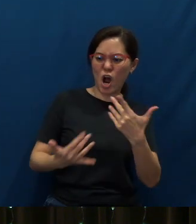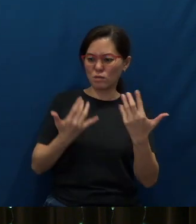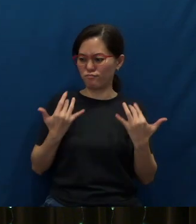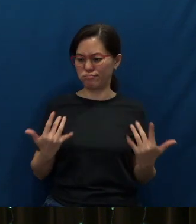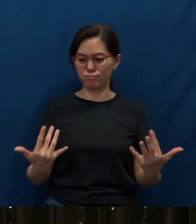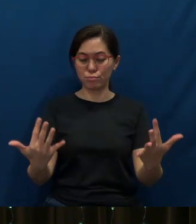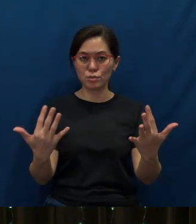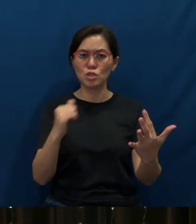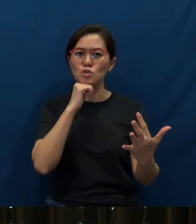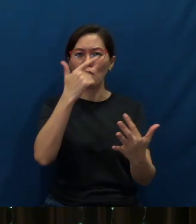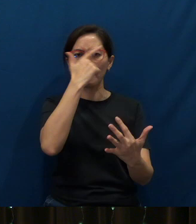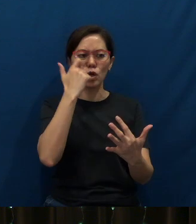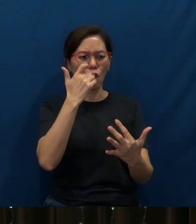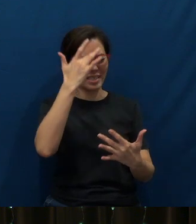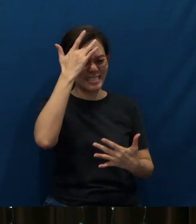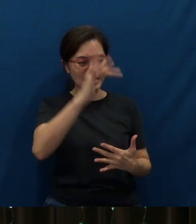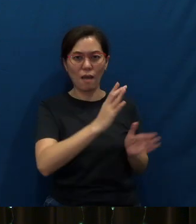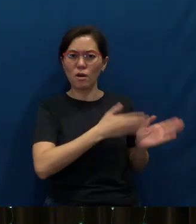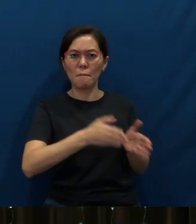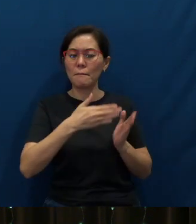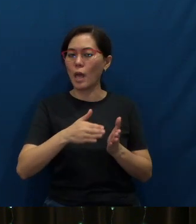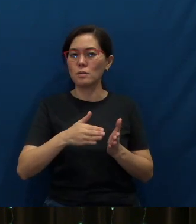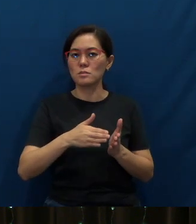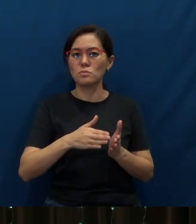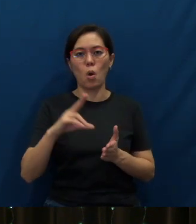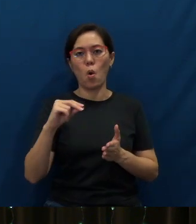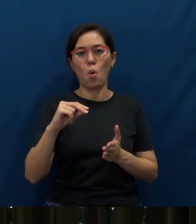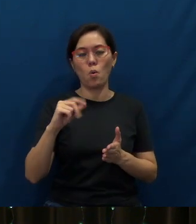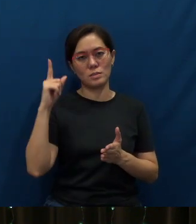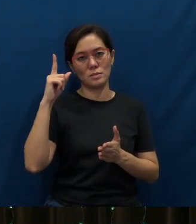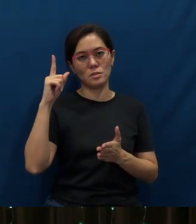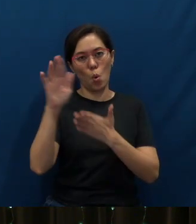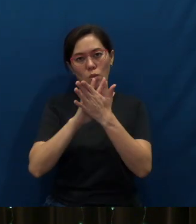Not because of clever planning, but by a movement of the Spirit.